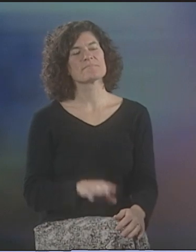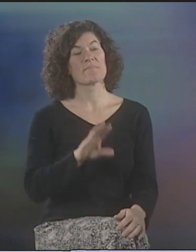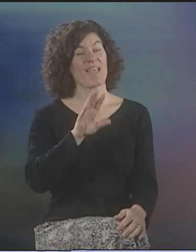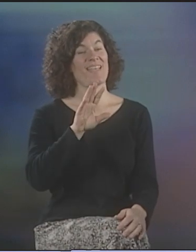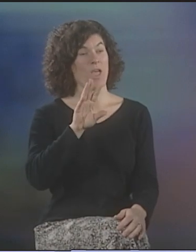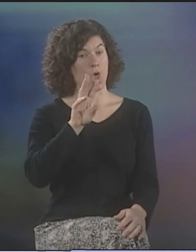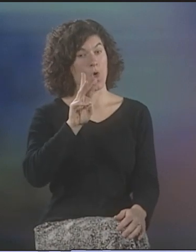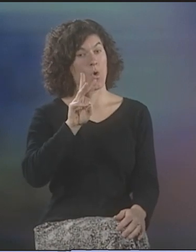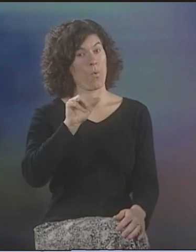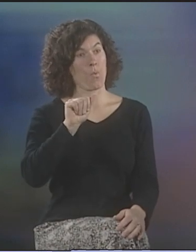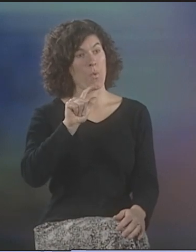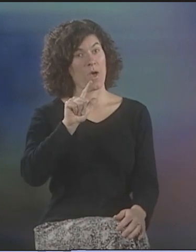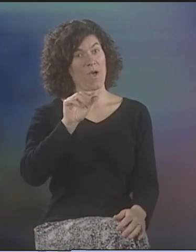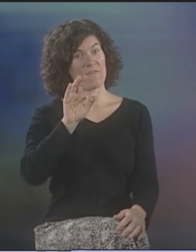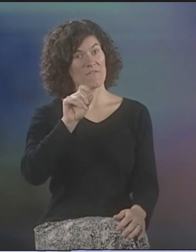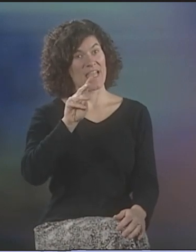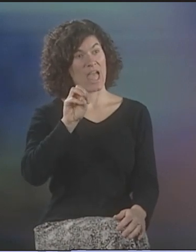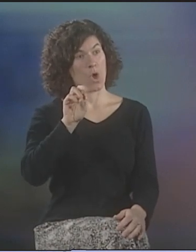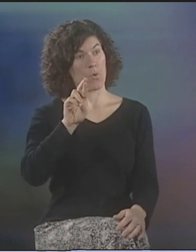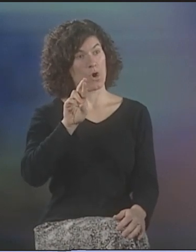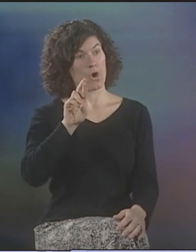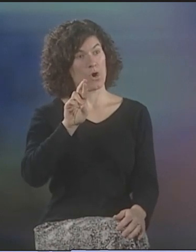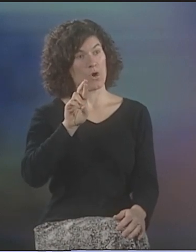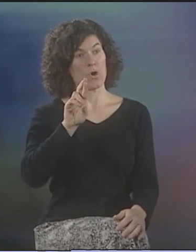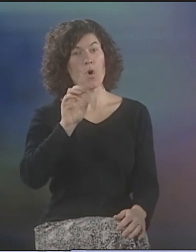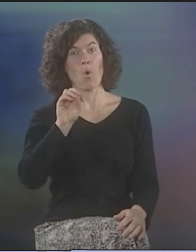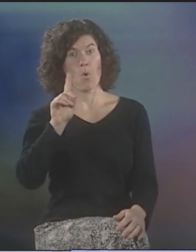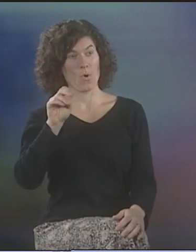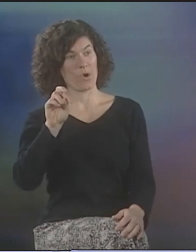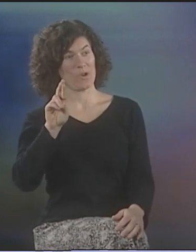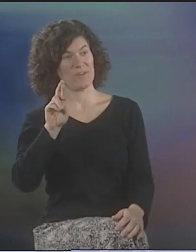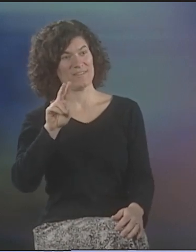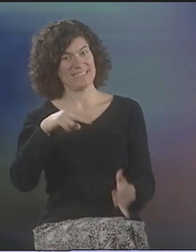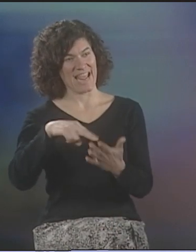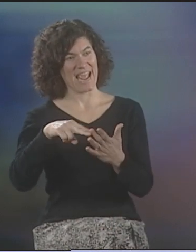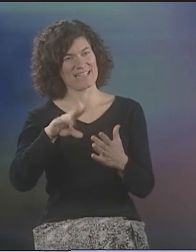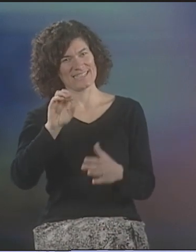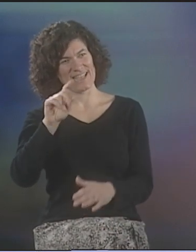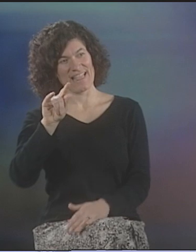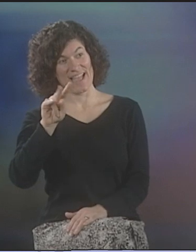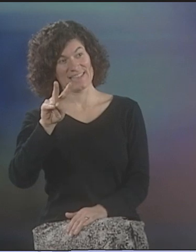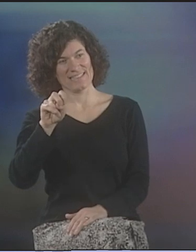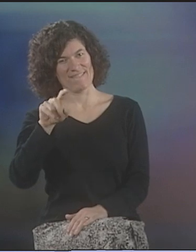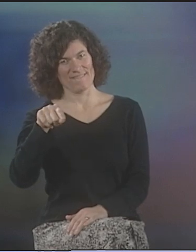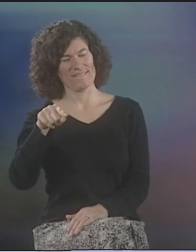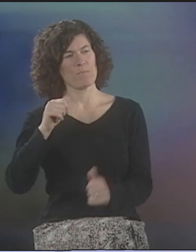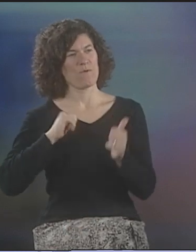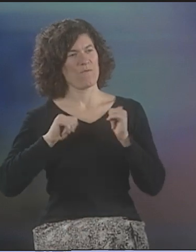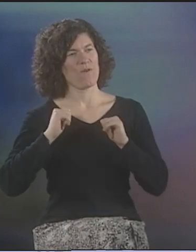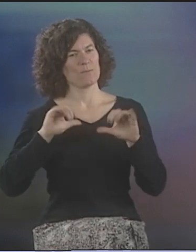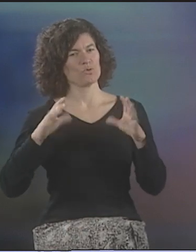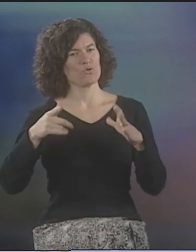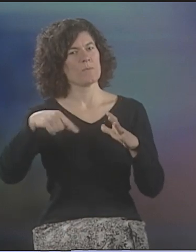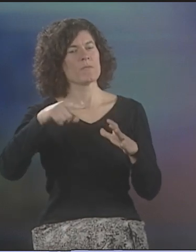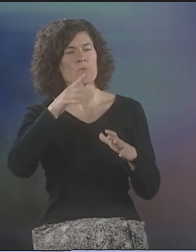OH, OK. THE WALLFLOWER COLLECTIVE. WALLFLOWER DANCE COLLECTIVE.